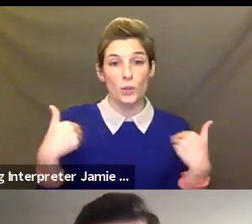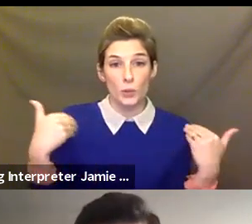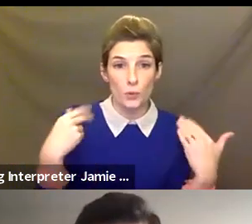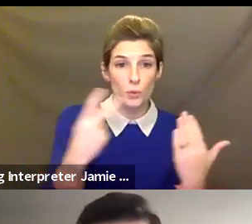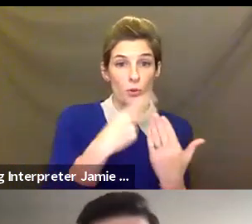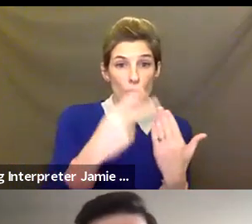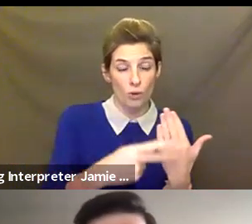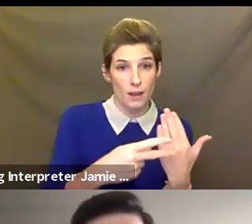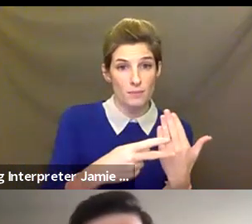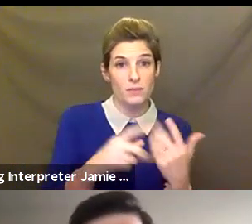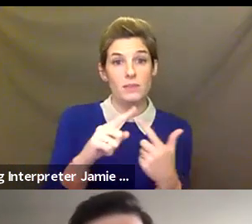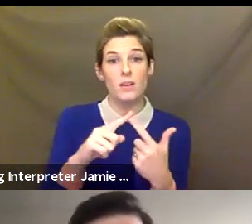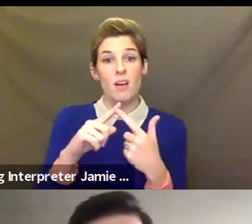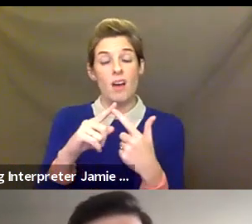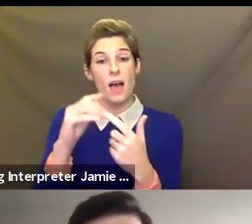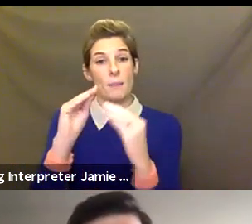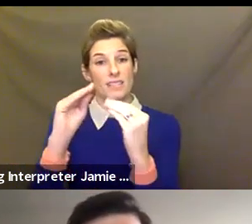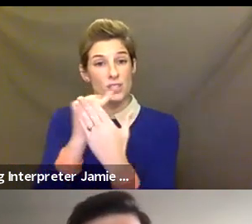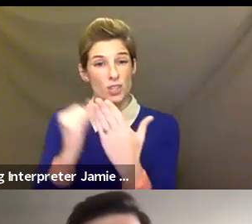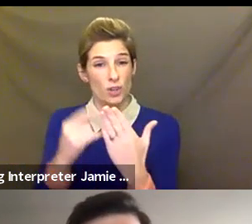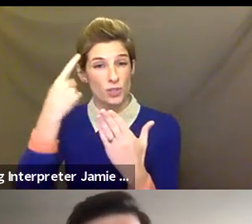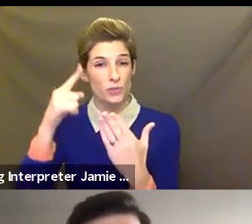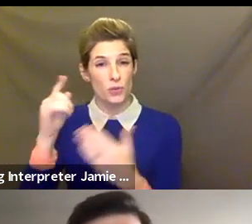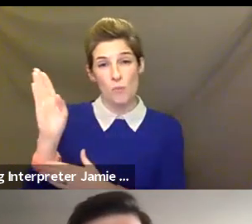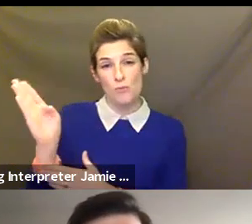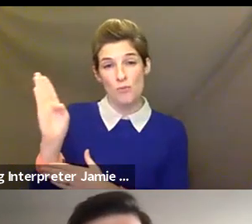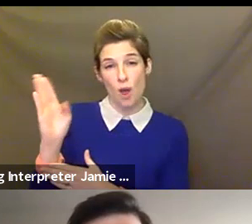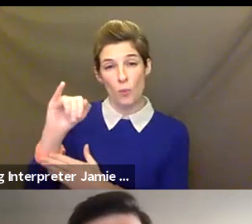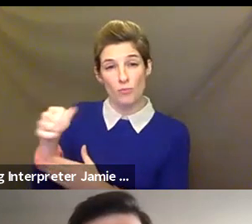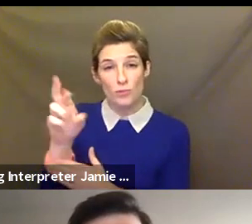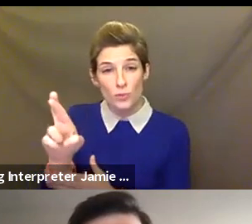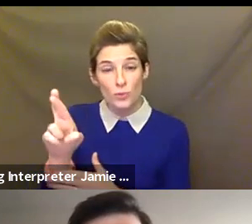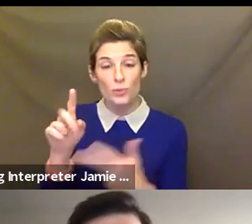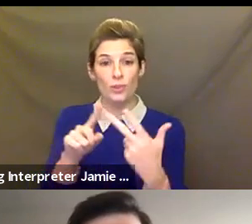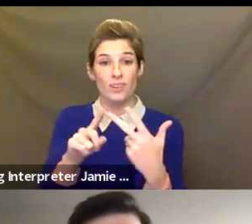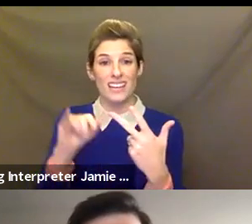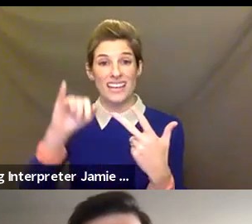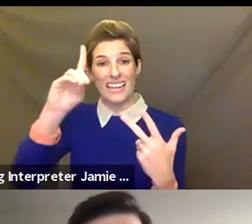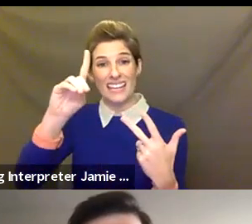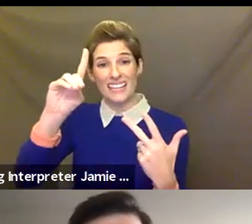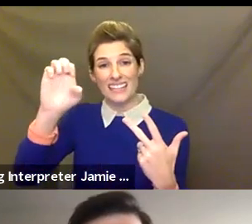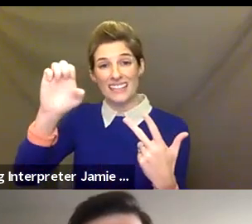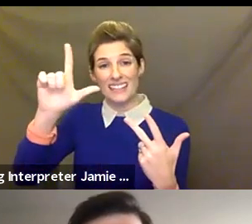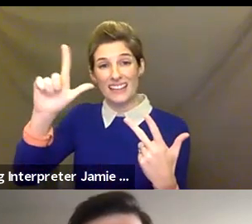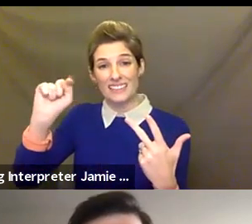artist for the Broadway Junior program, as well as the Delta program, which is developing English language literacy